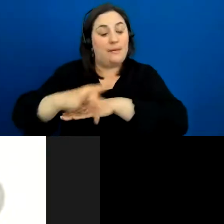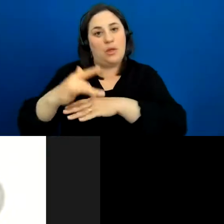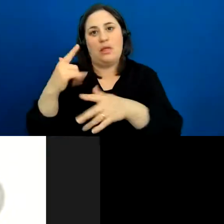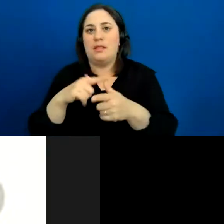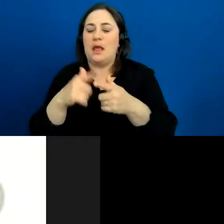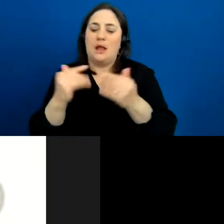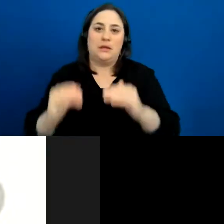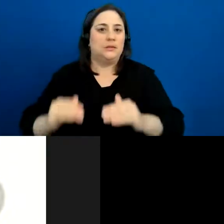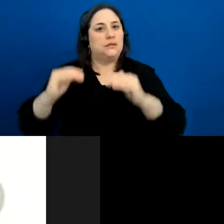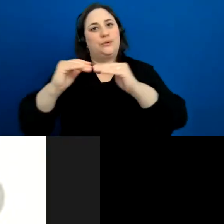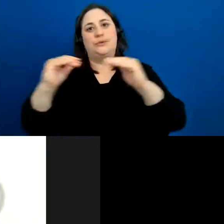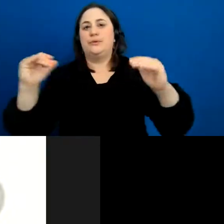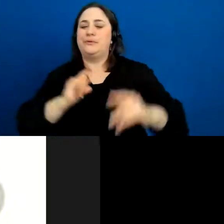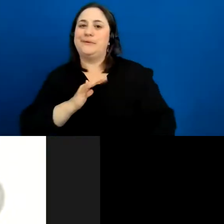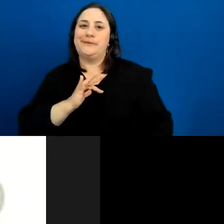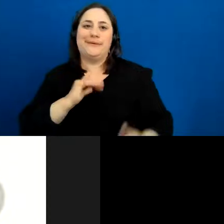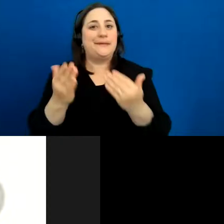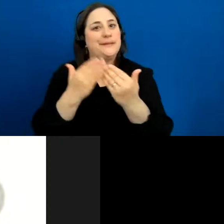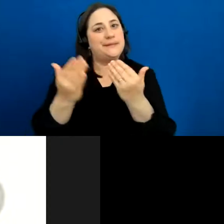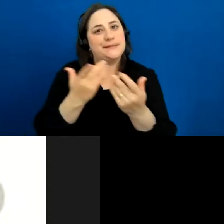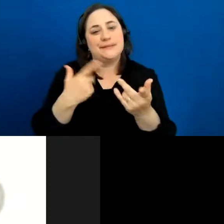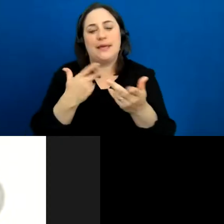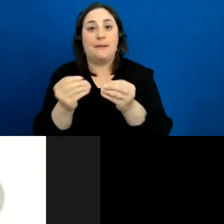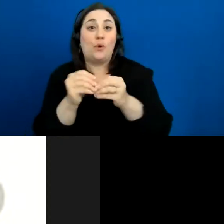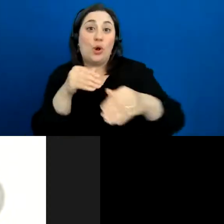a lot more convenient, it made everything a lot more accessible for community members.